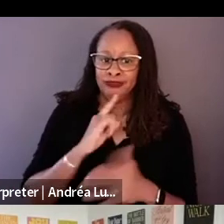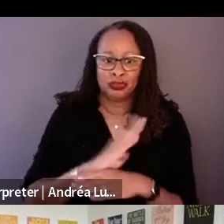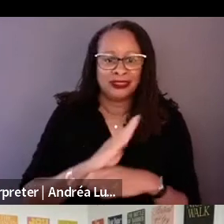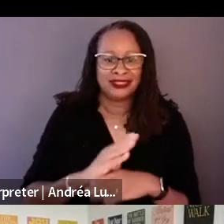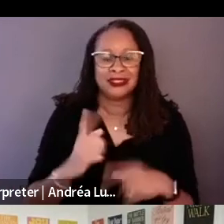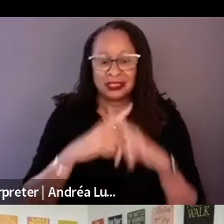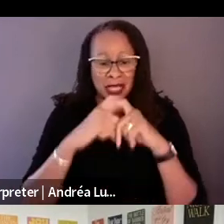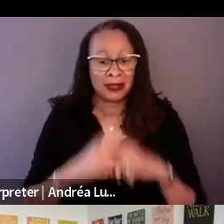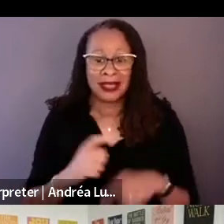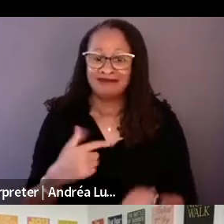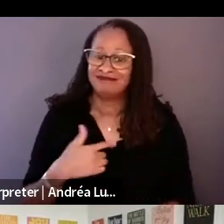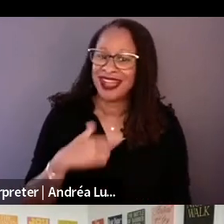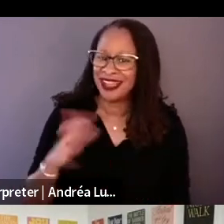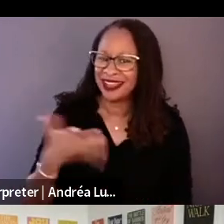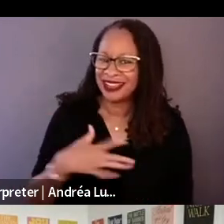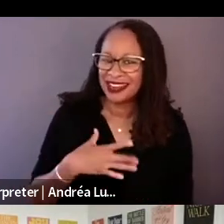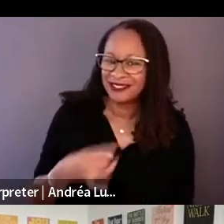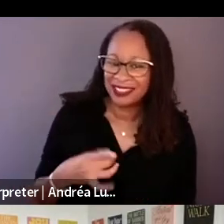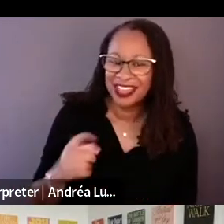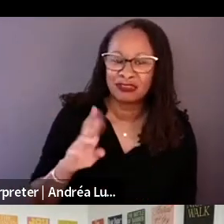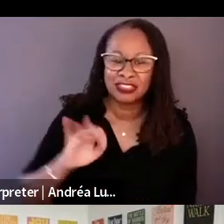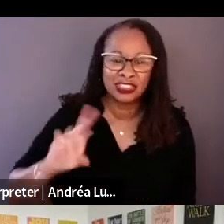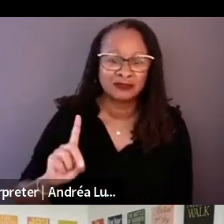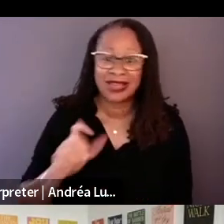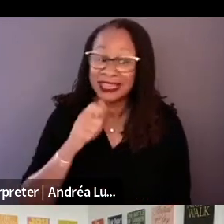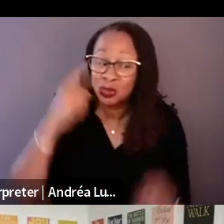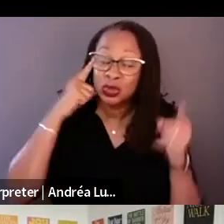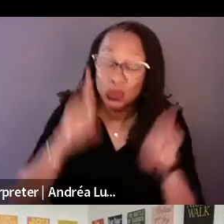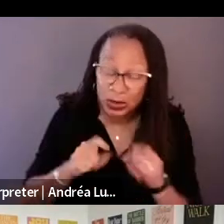I don't agree with probably most of his philosophies about life, but I did like him.